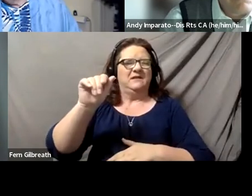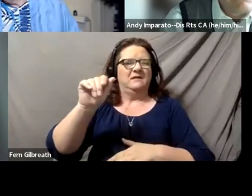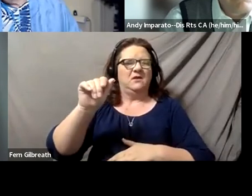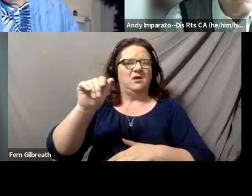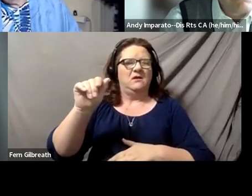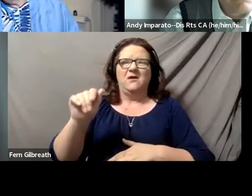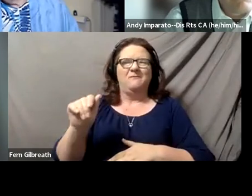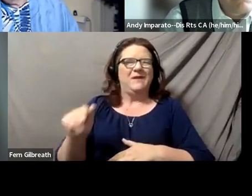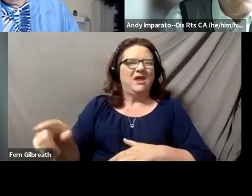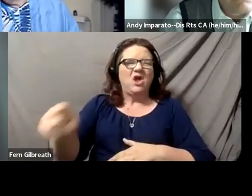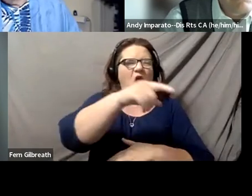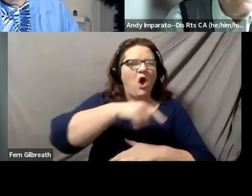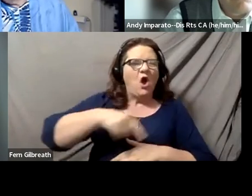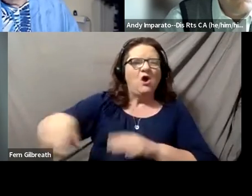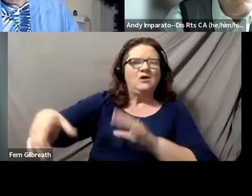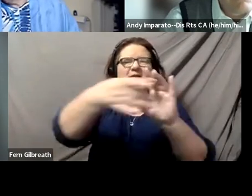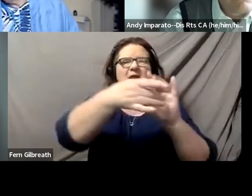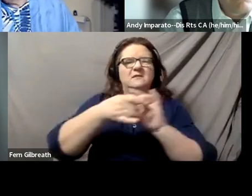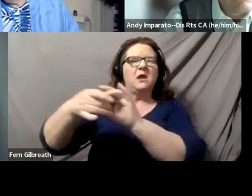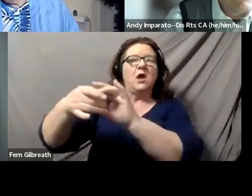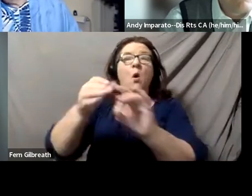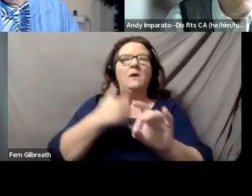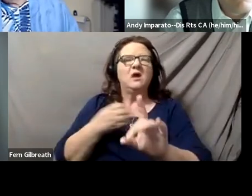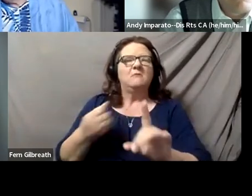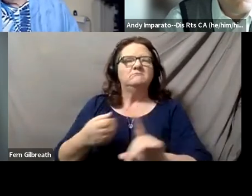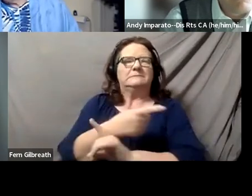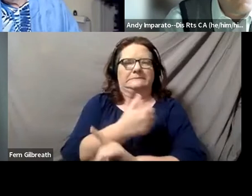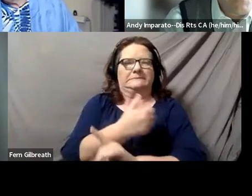So I'm sorry, I've gotten way far afield from the initial prompt.